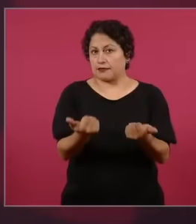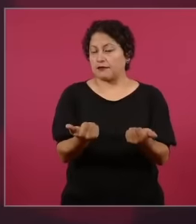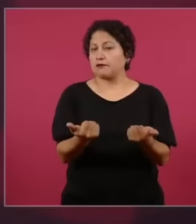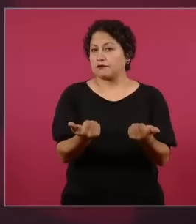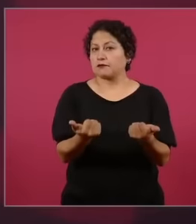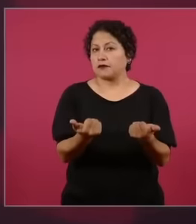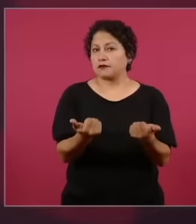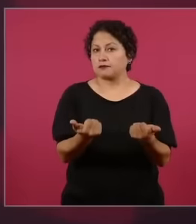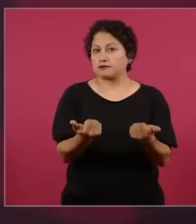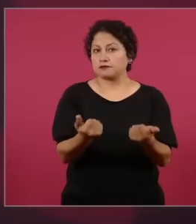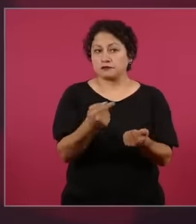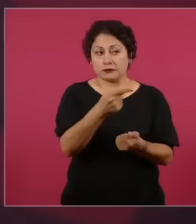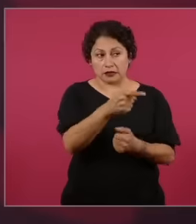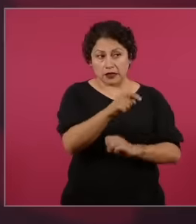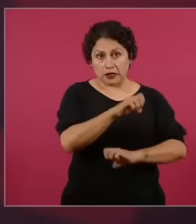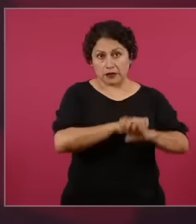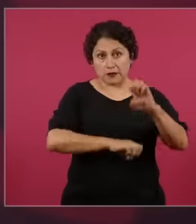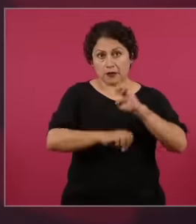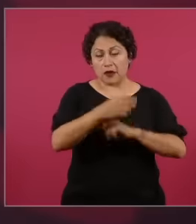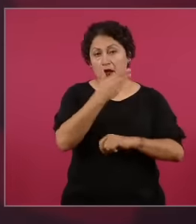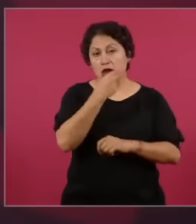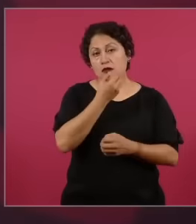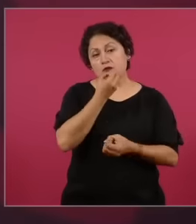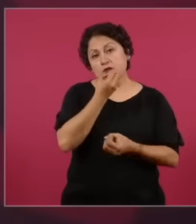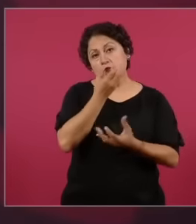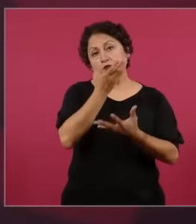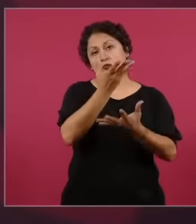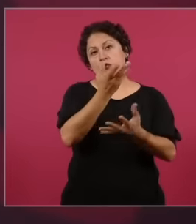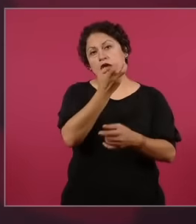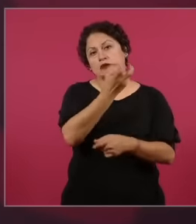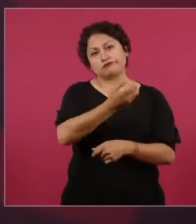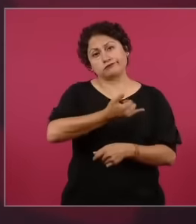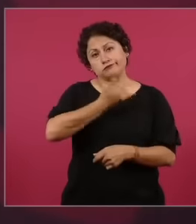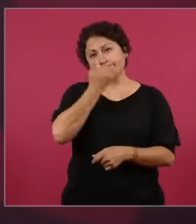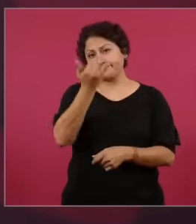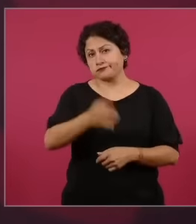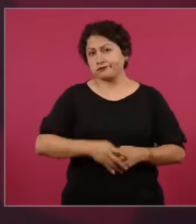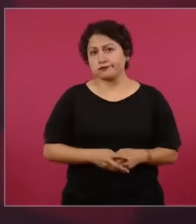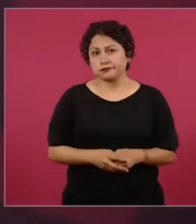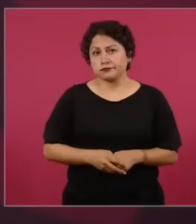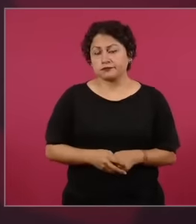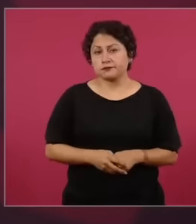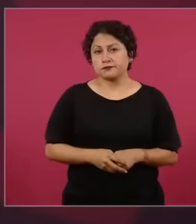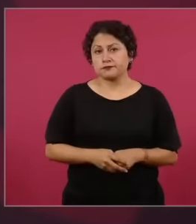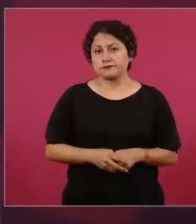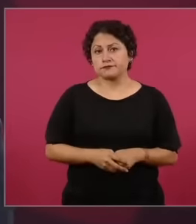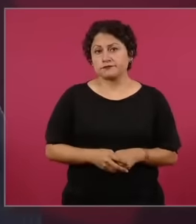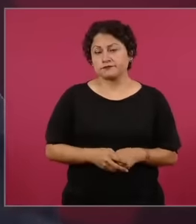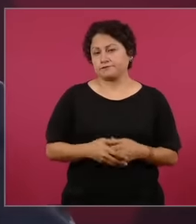reckless to demonstrate How